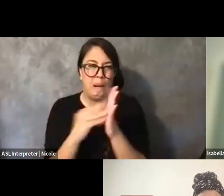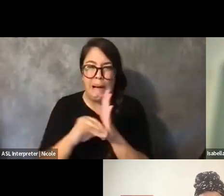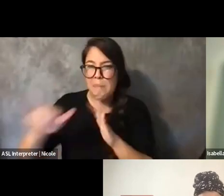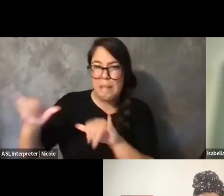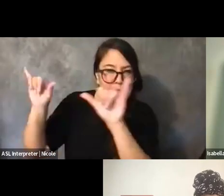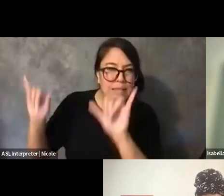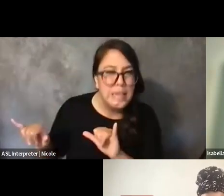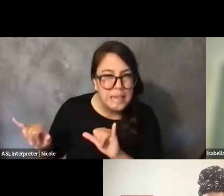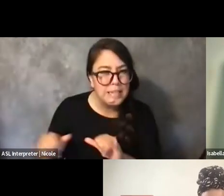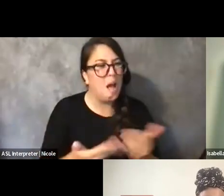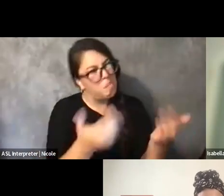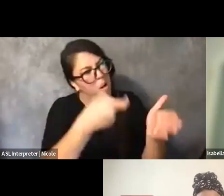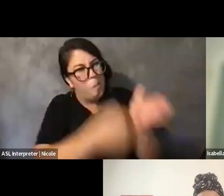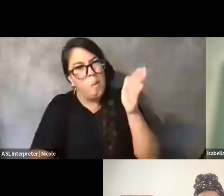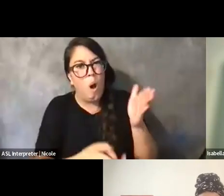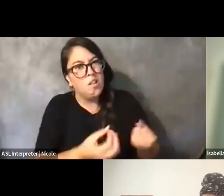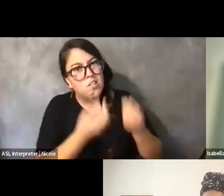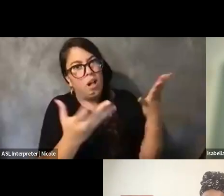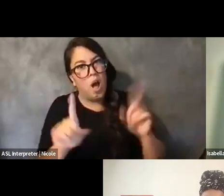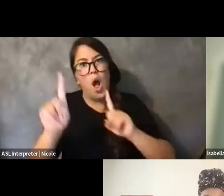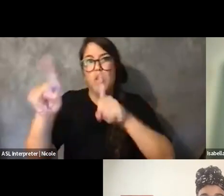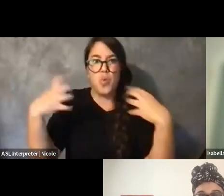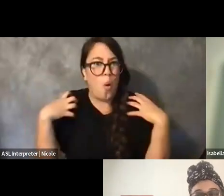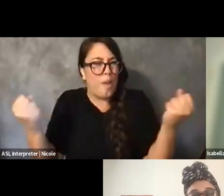like healing is our birth right, you know? Like, we deserve it.